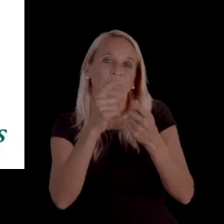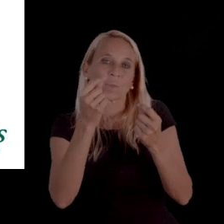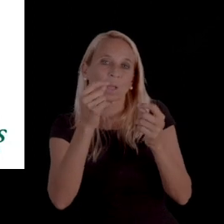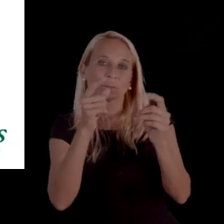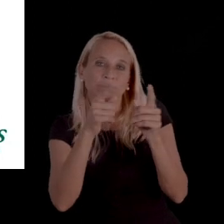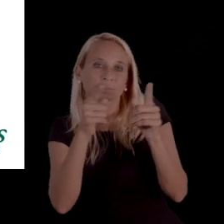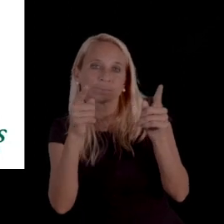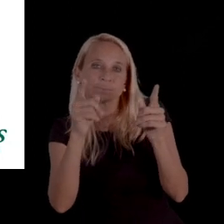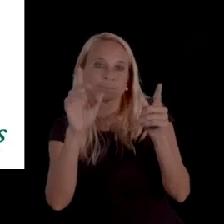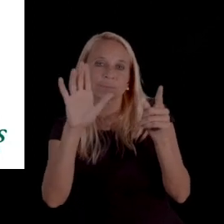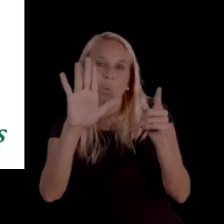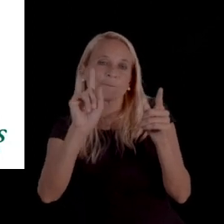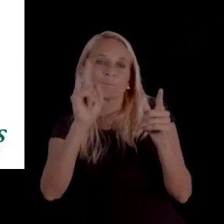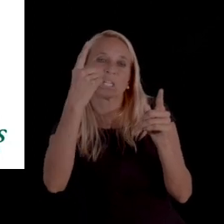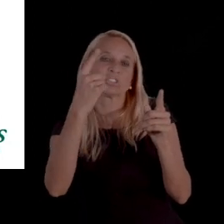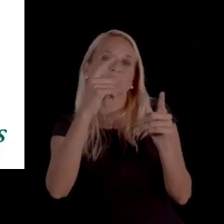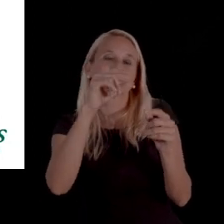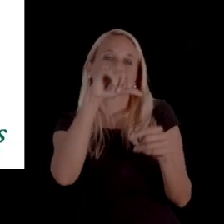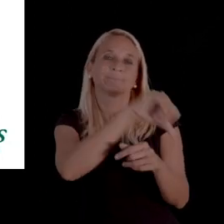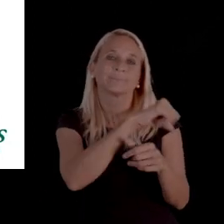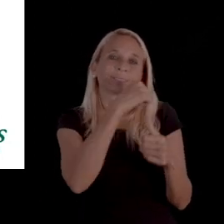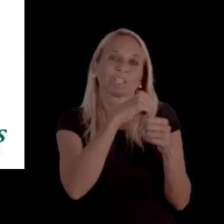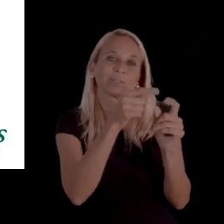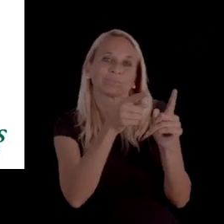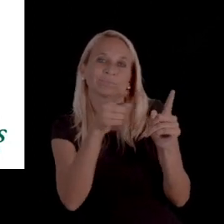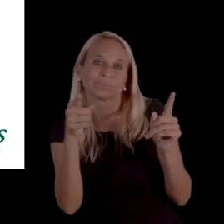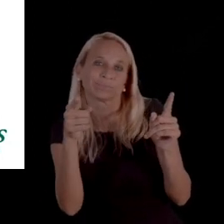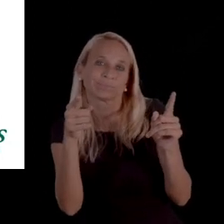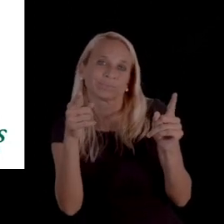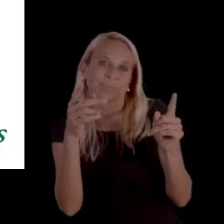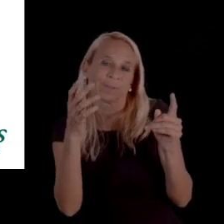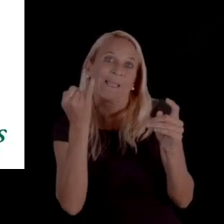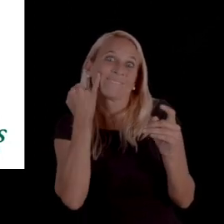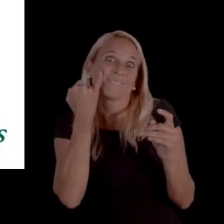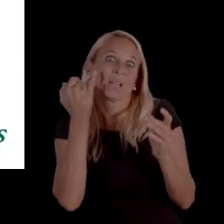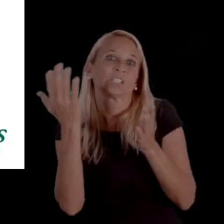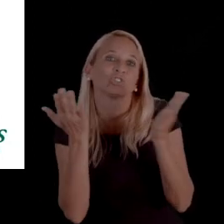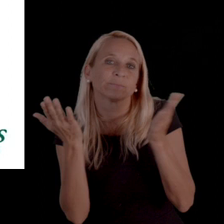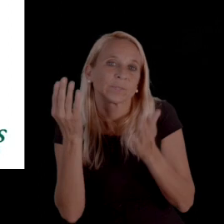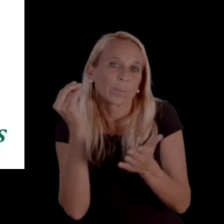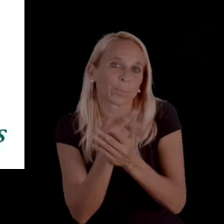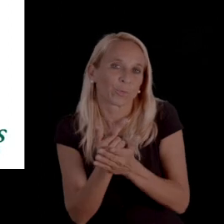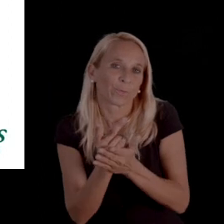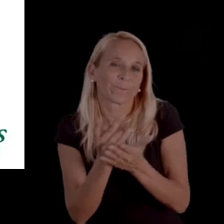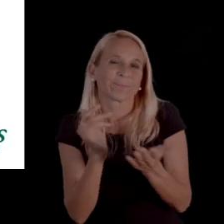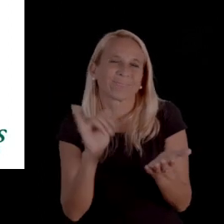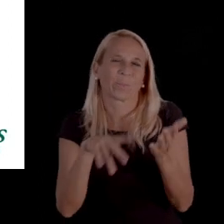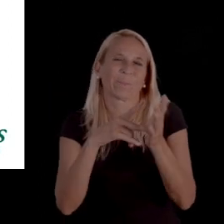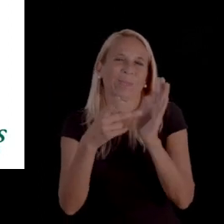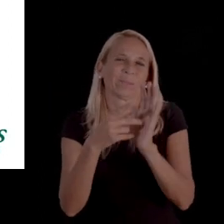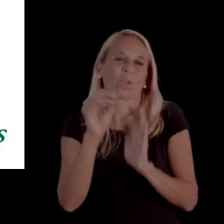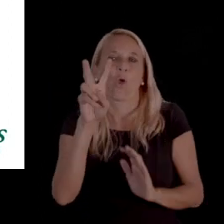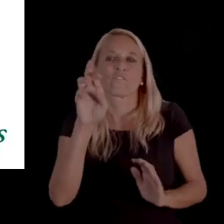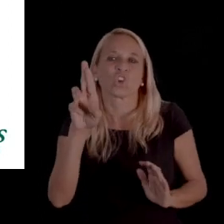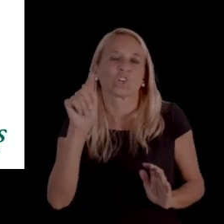let's say after your initial appeal that the service has then been approved. So, that's what overturned means.